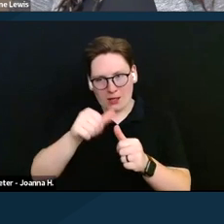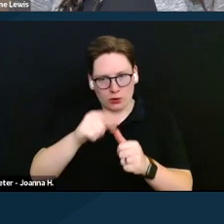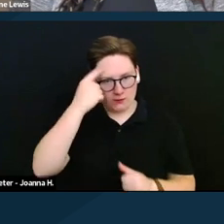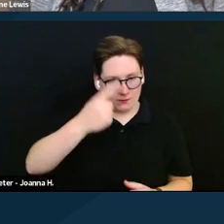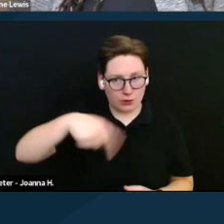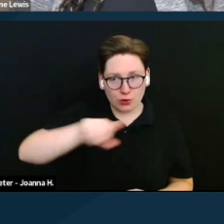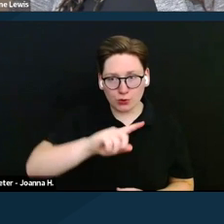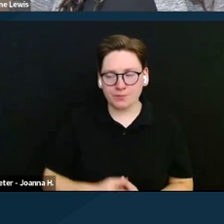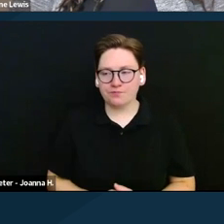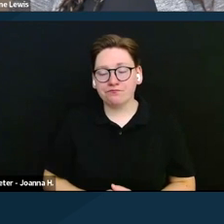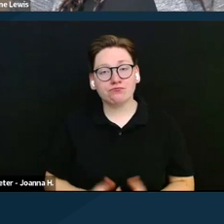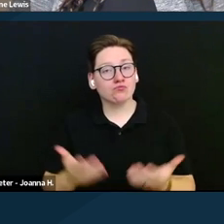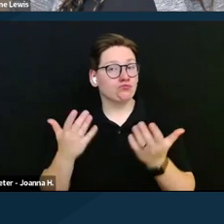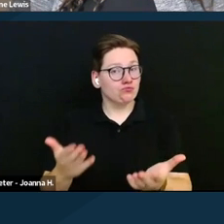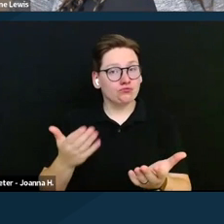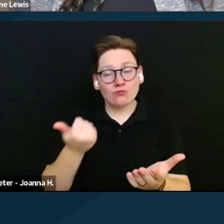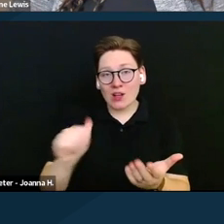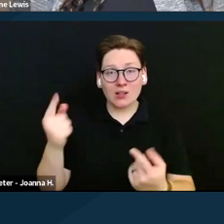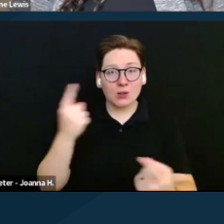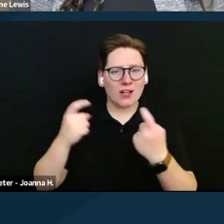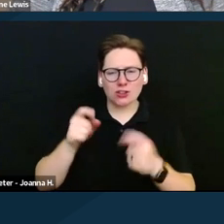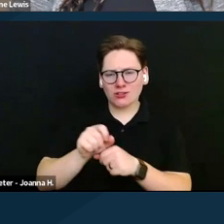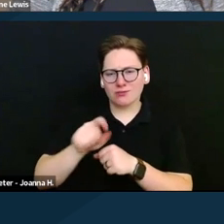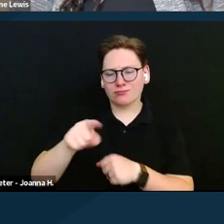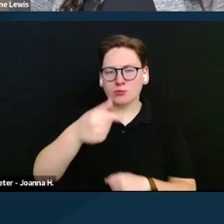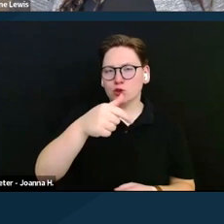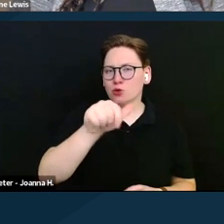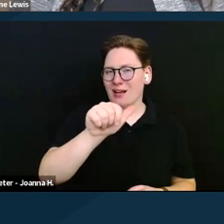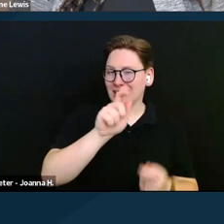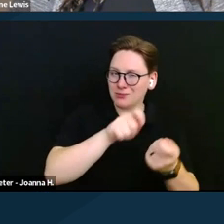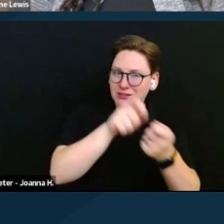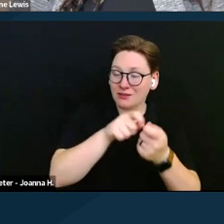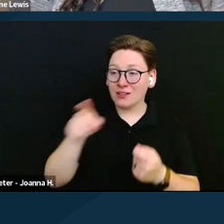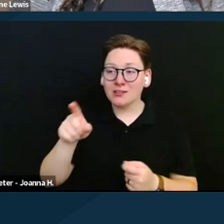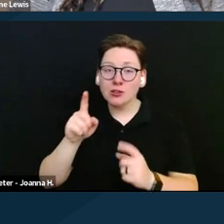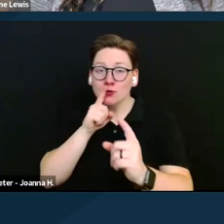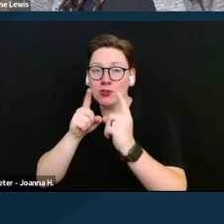Please put any questions in the Q&A. The chat is for accessibility and tech issues.